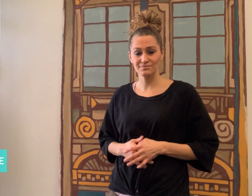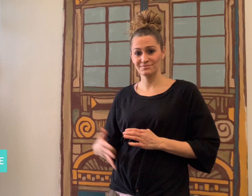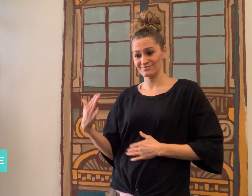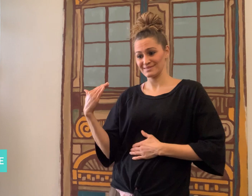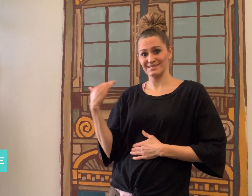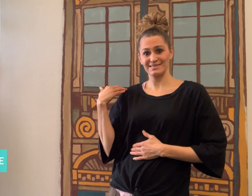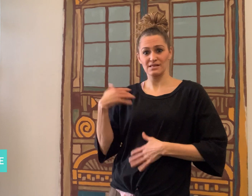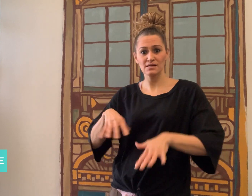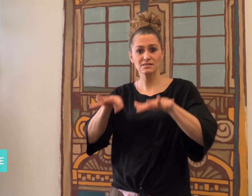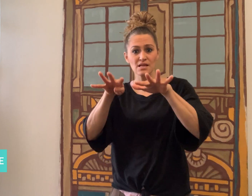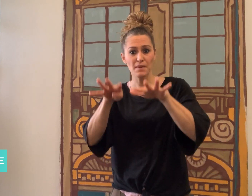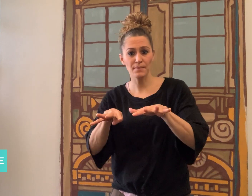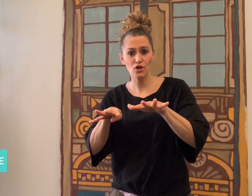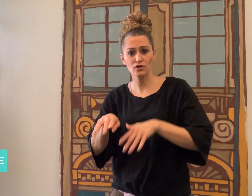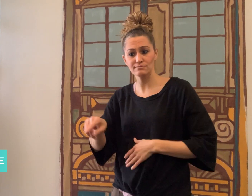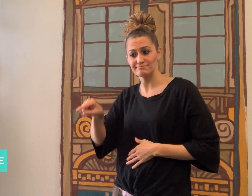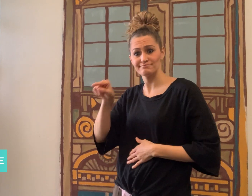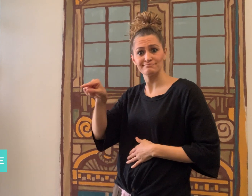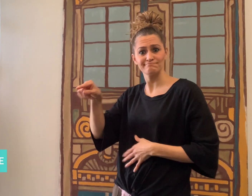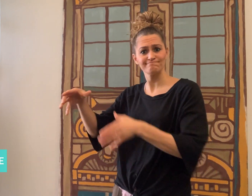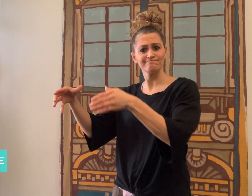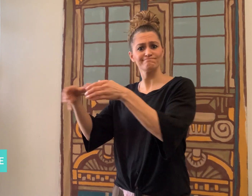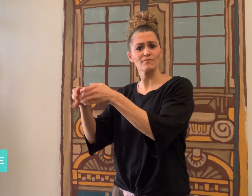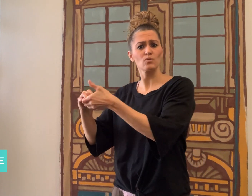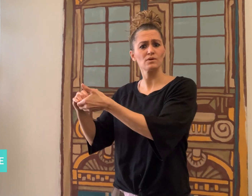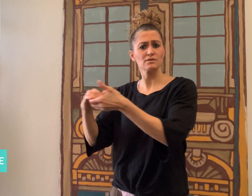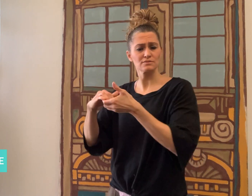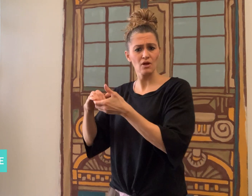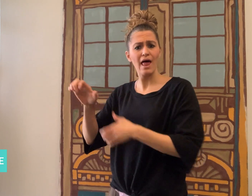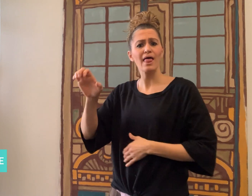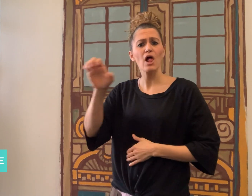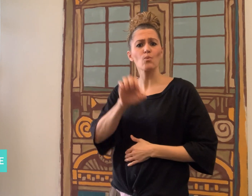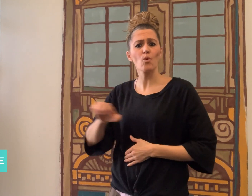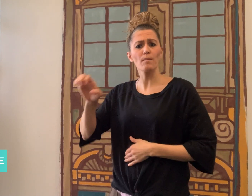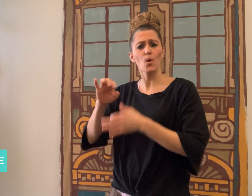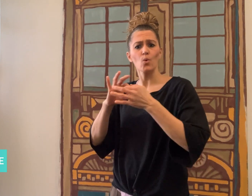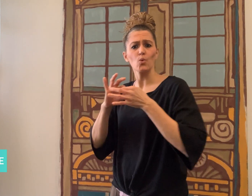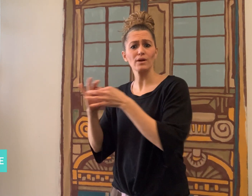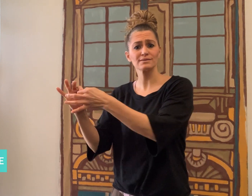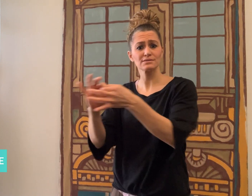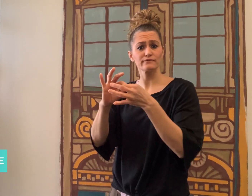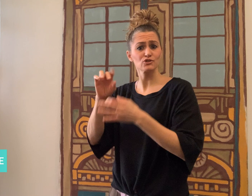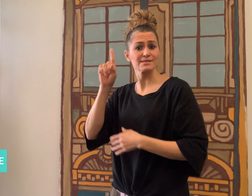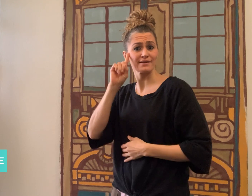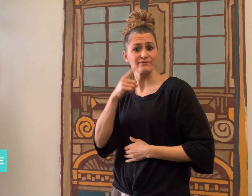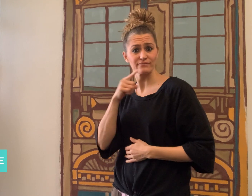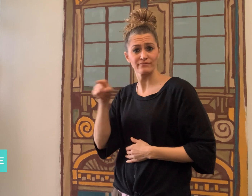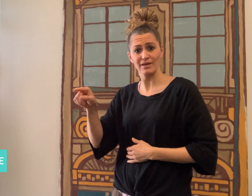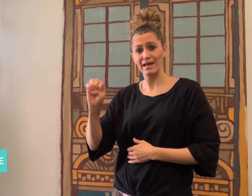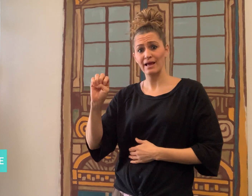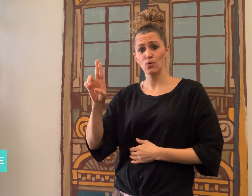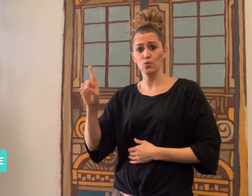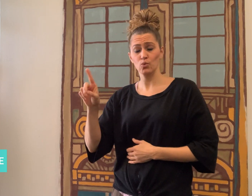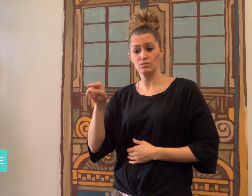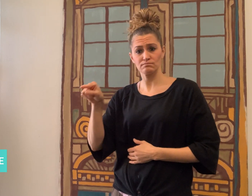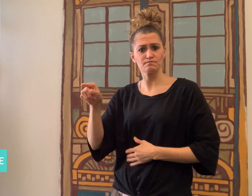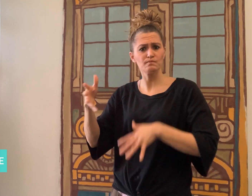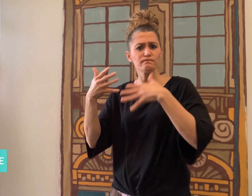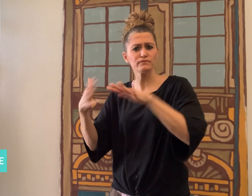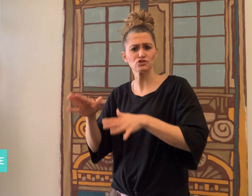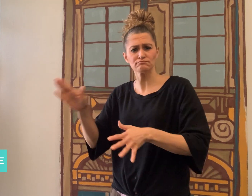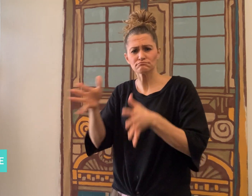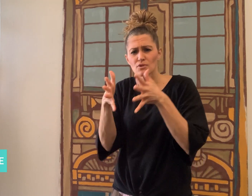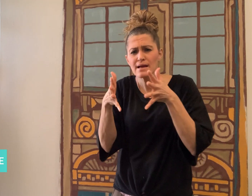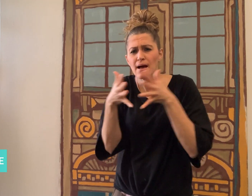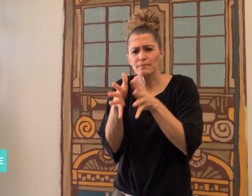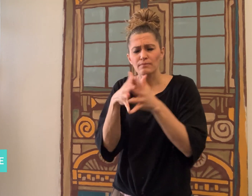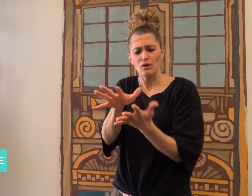In September, the European Union for the Deaf (EUD)